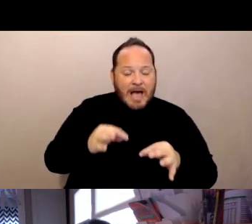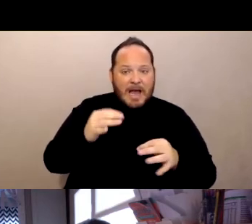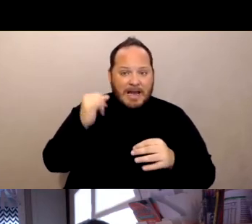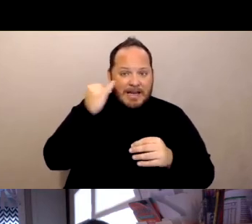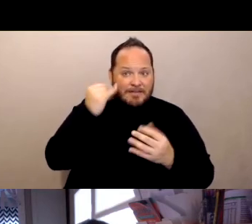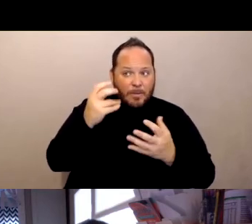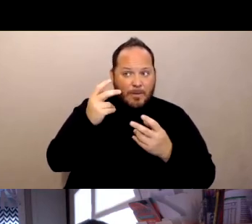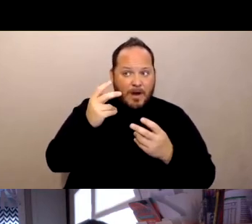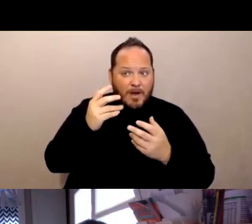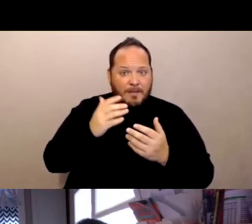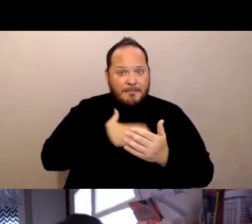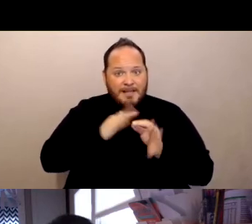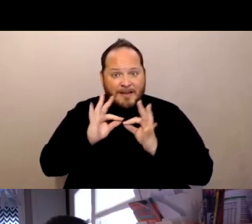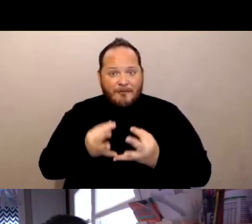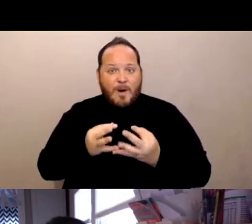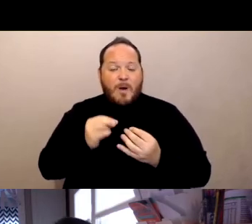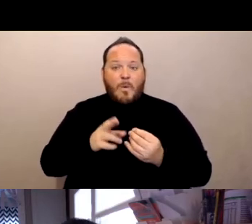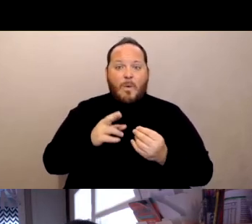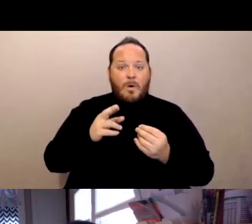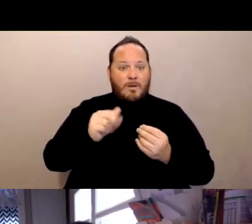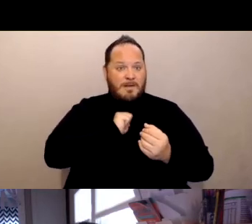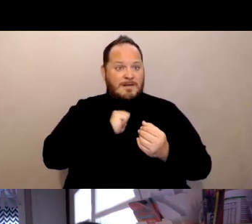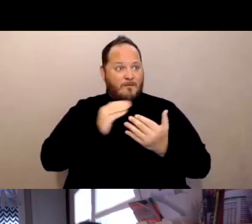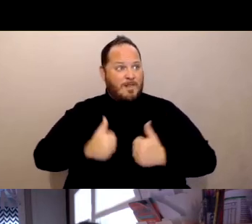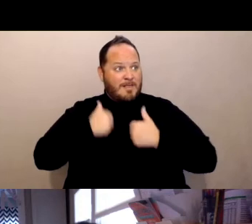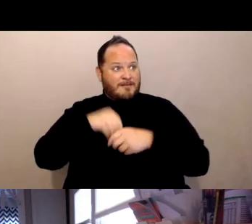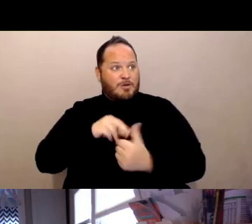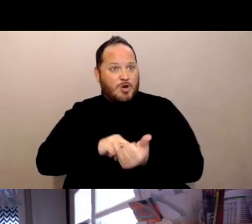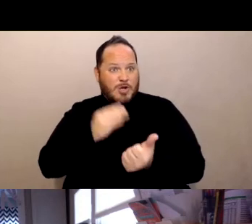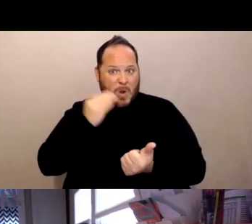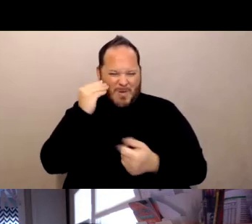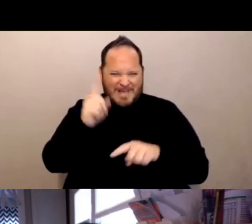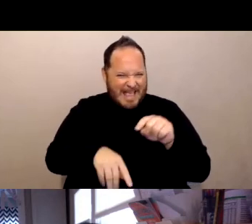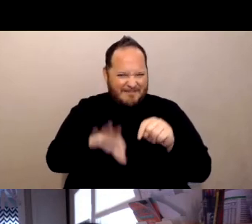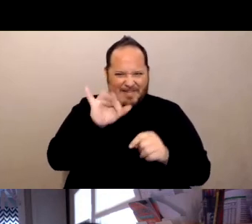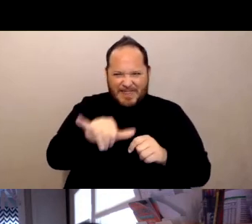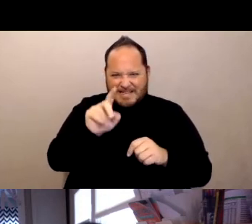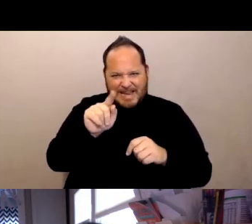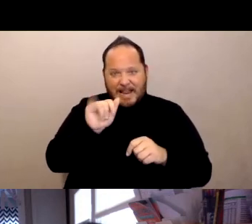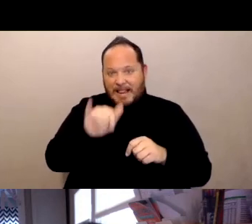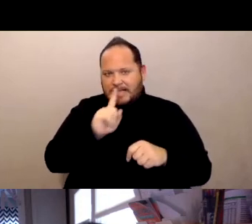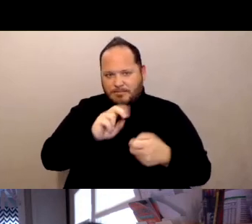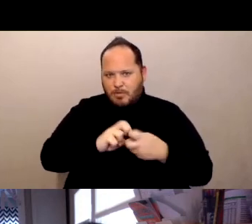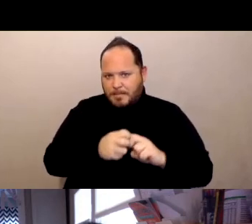in a particular nursing home. They can't get that data, which is a problem. So besides the data, another concern of ours